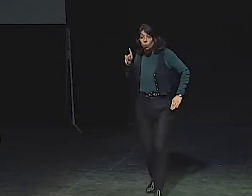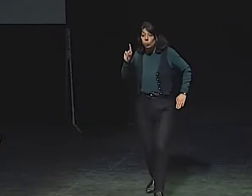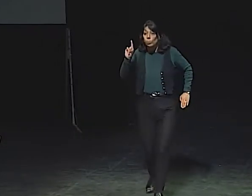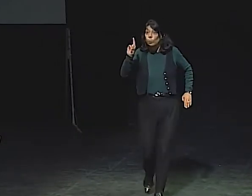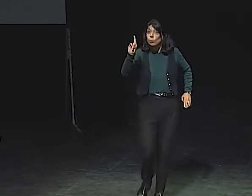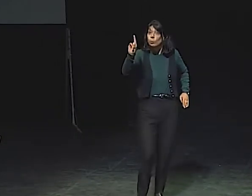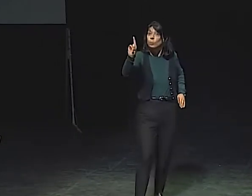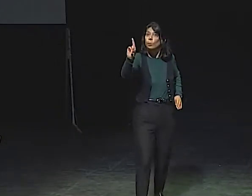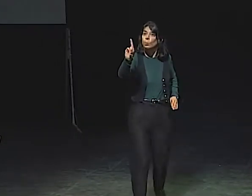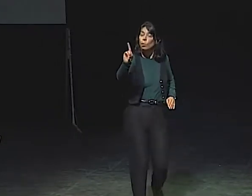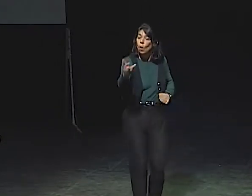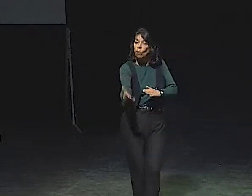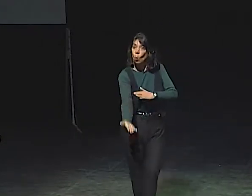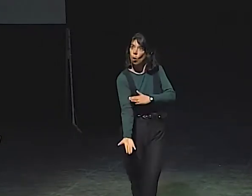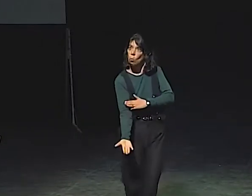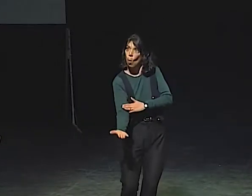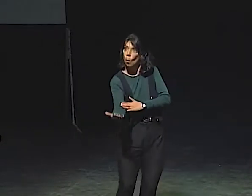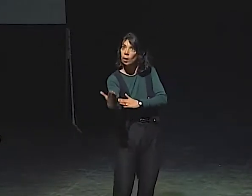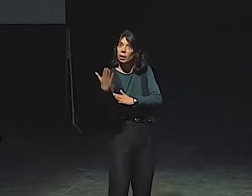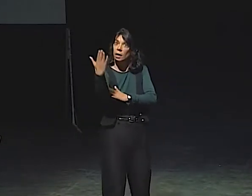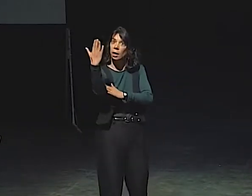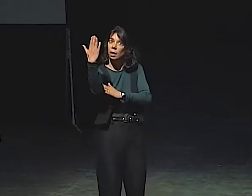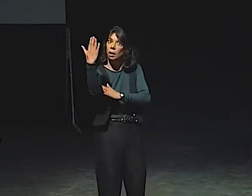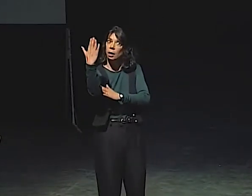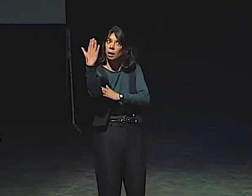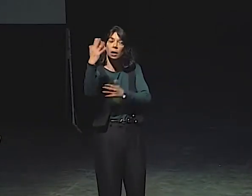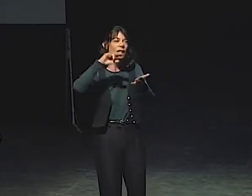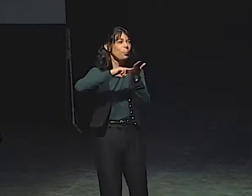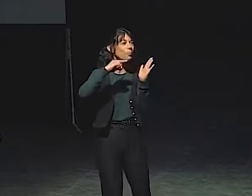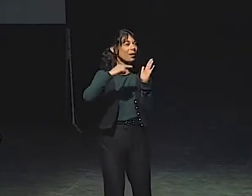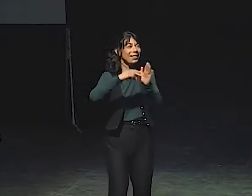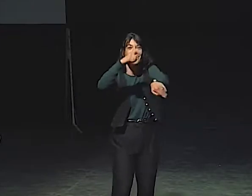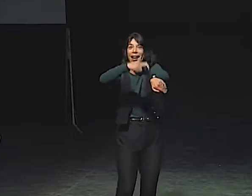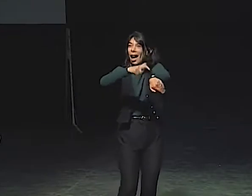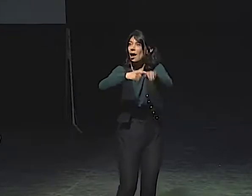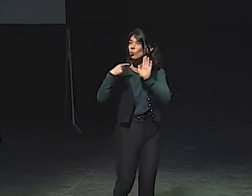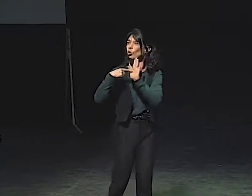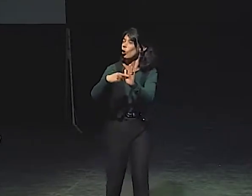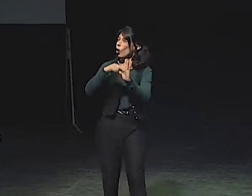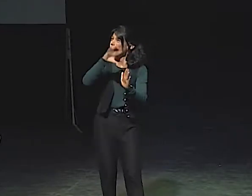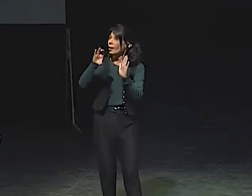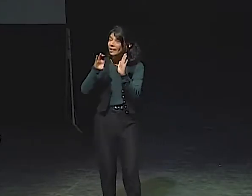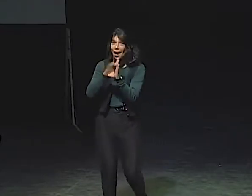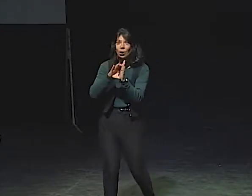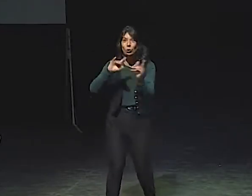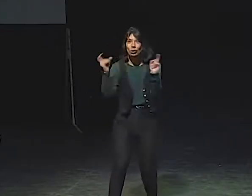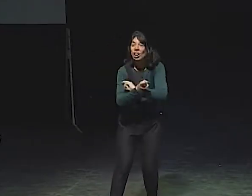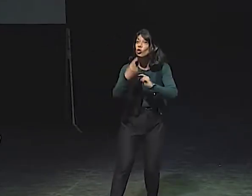SHE HAD TO MOVE BACK, AND THEN SHE MOVED FORWARD IN THE MORNING.